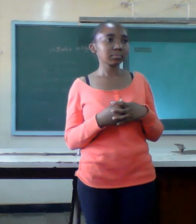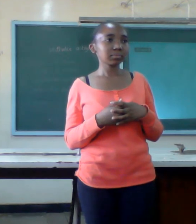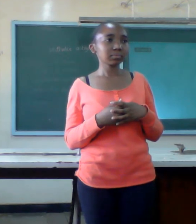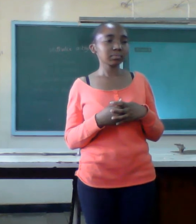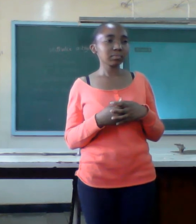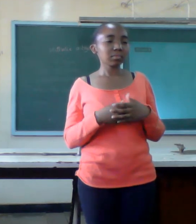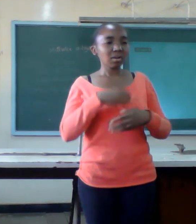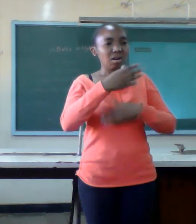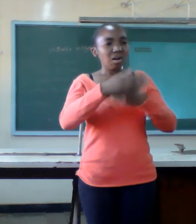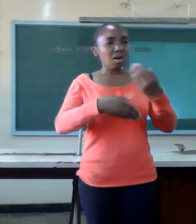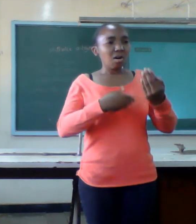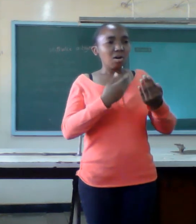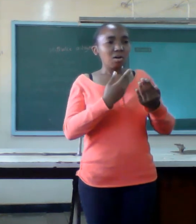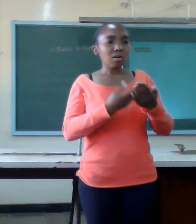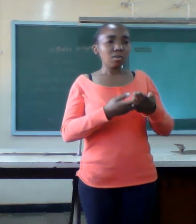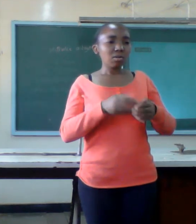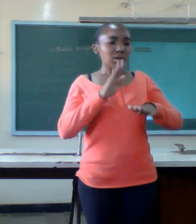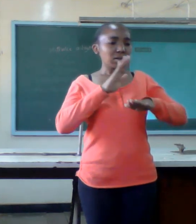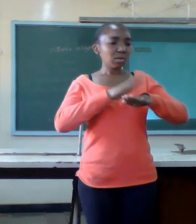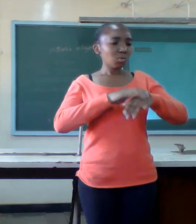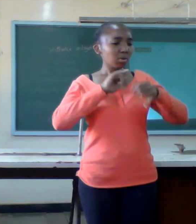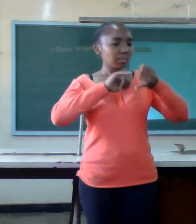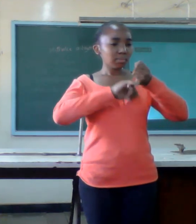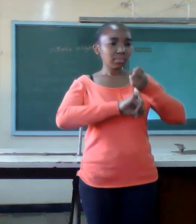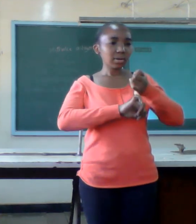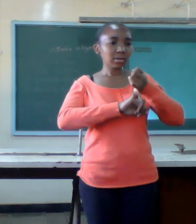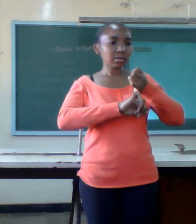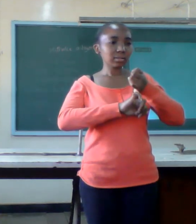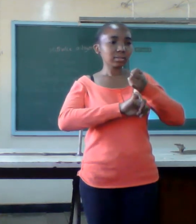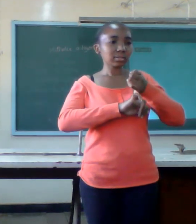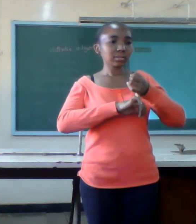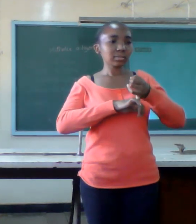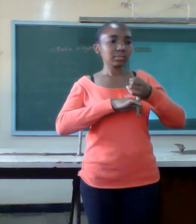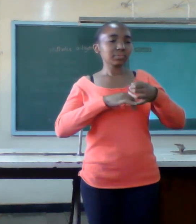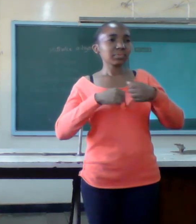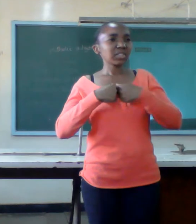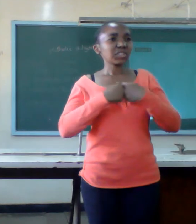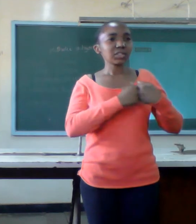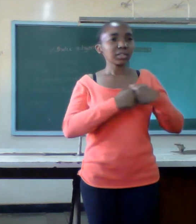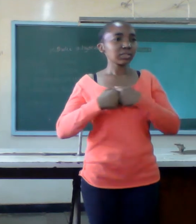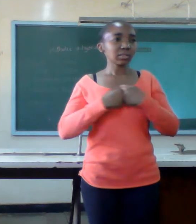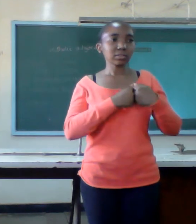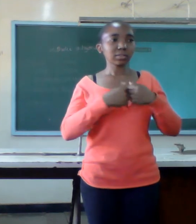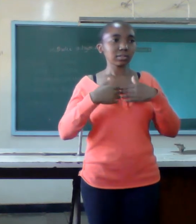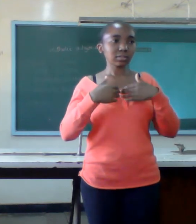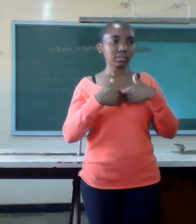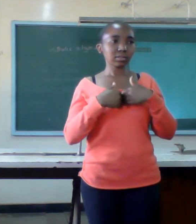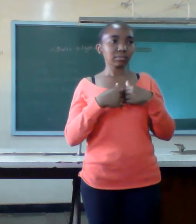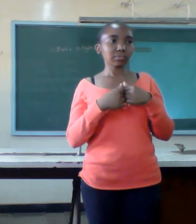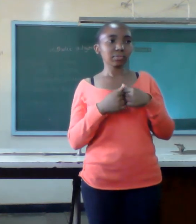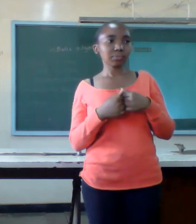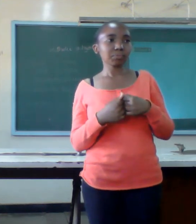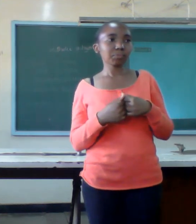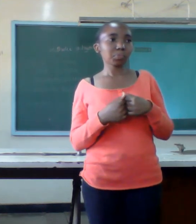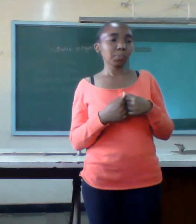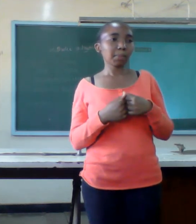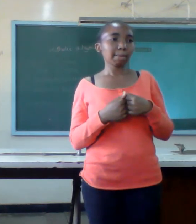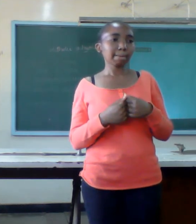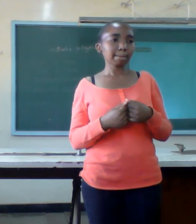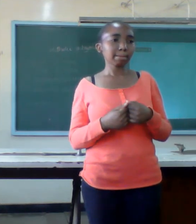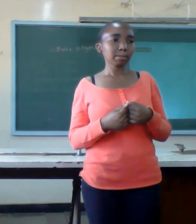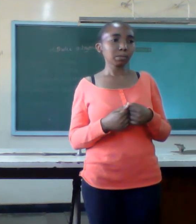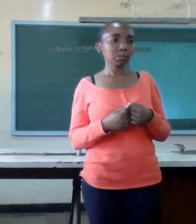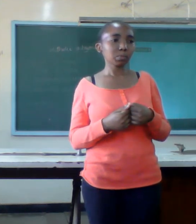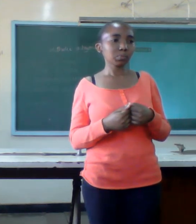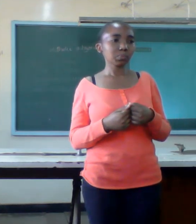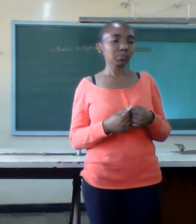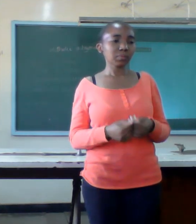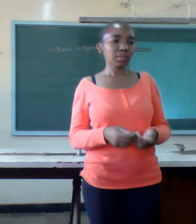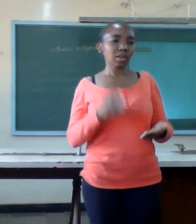has gone through it s own test of praising fire true love growth in type of charities